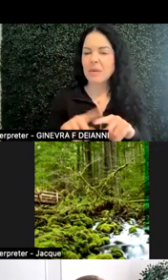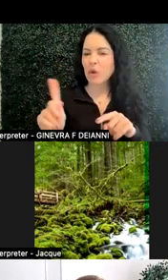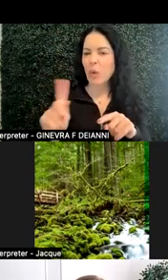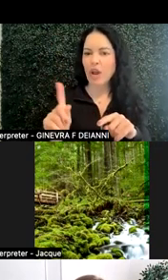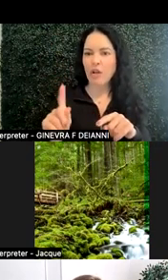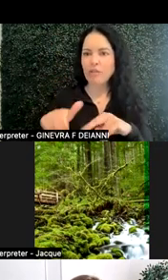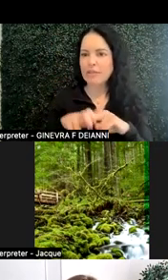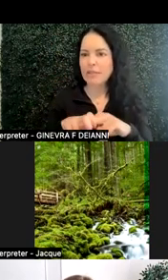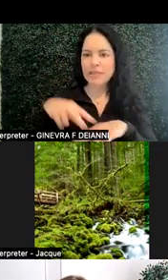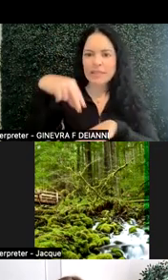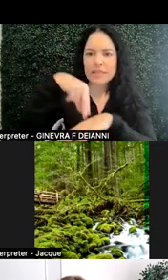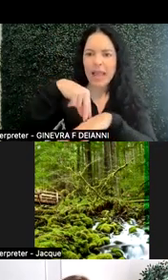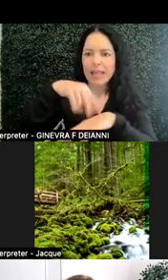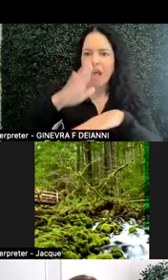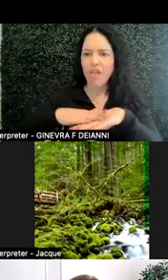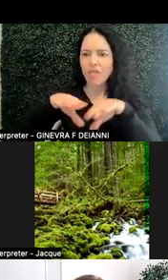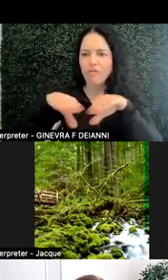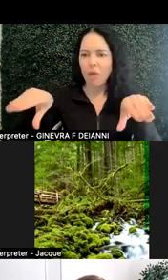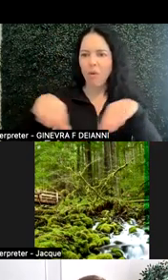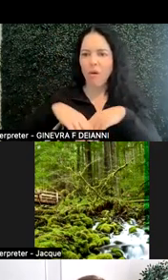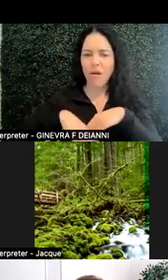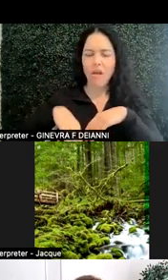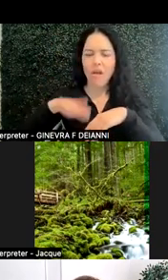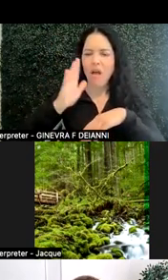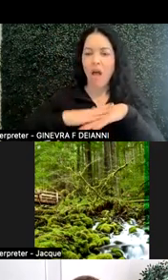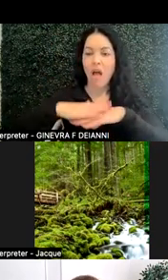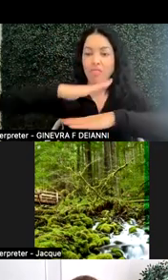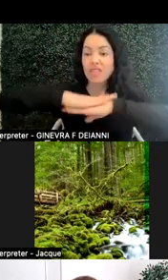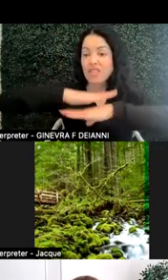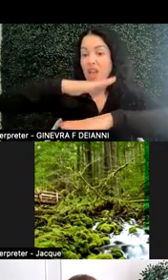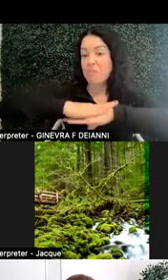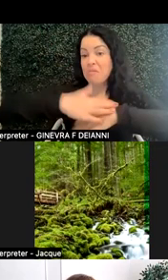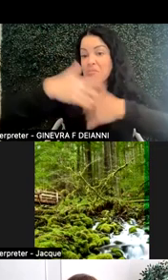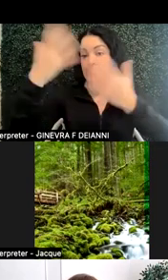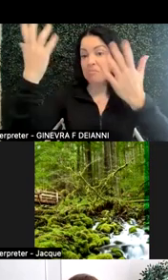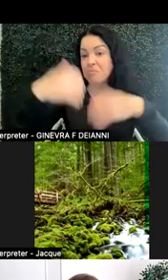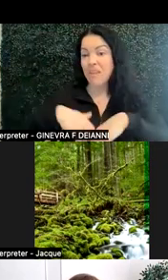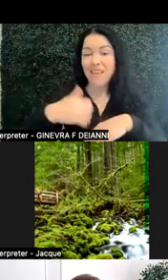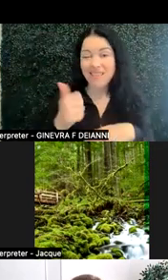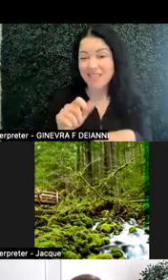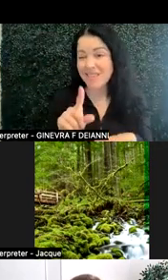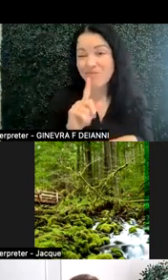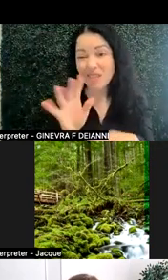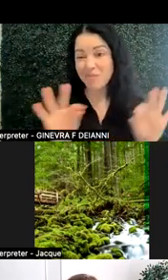standing, on the floor, on the table. Does any of it really matter?